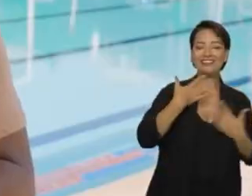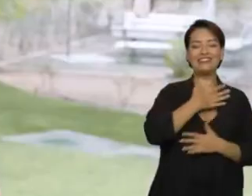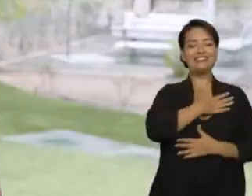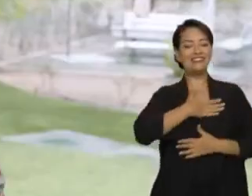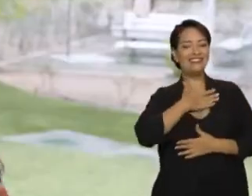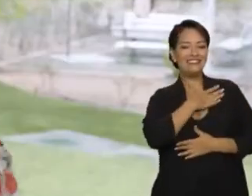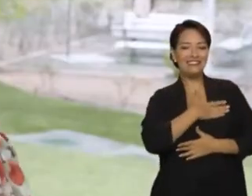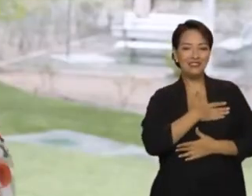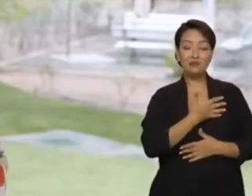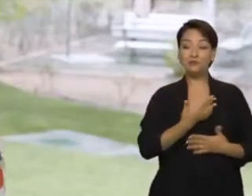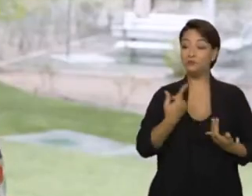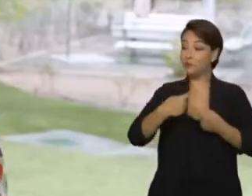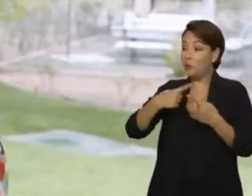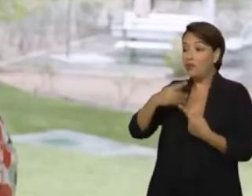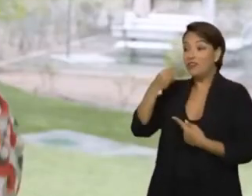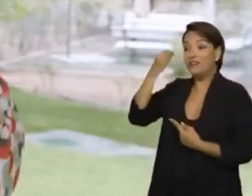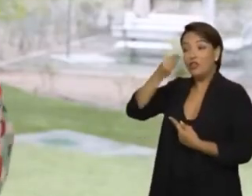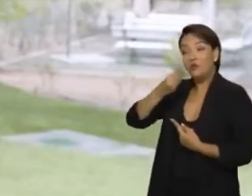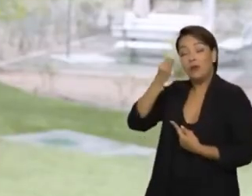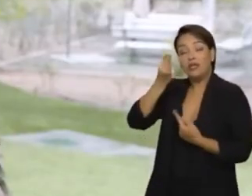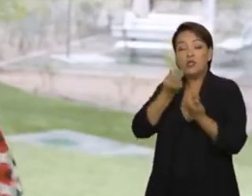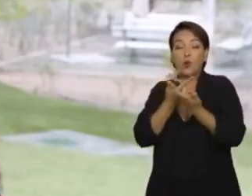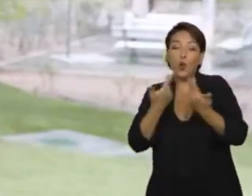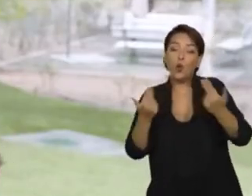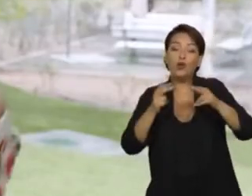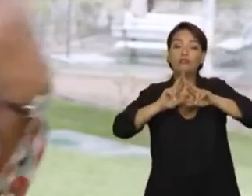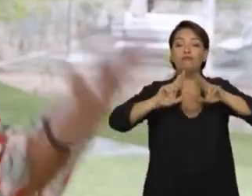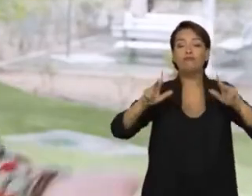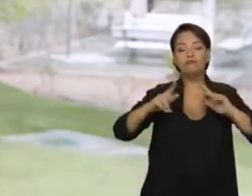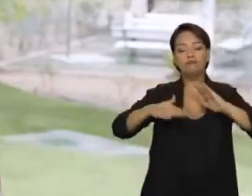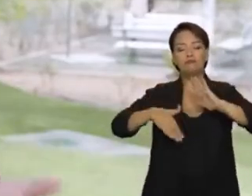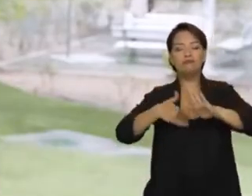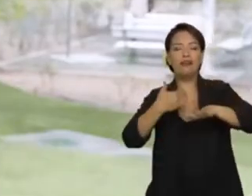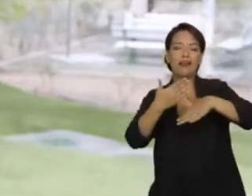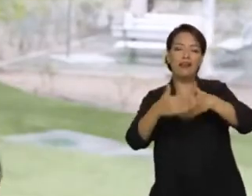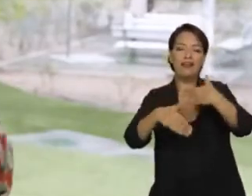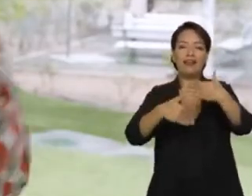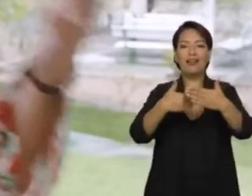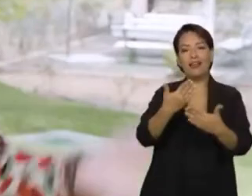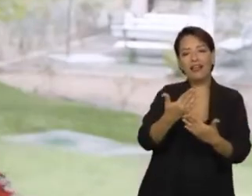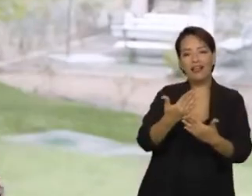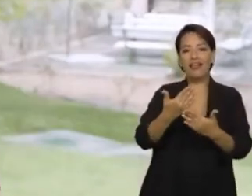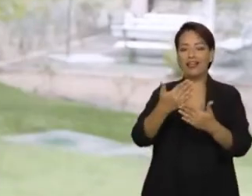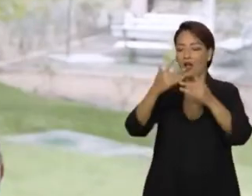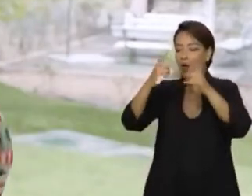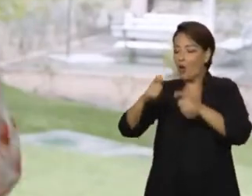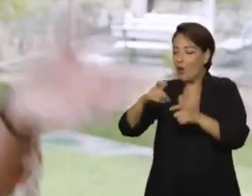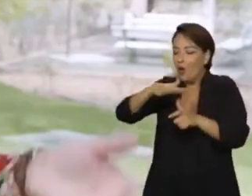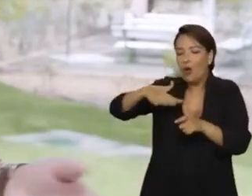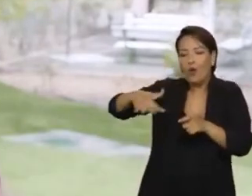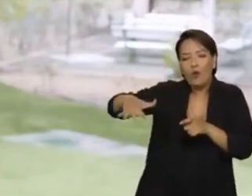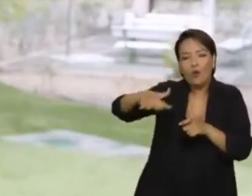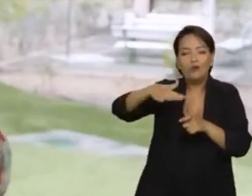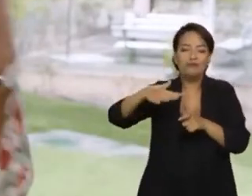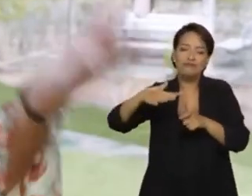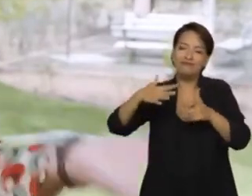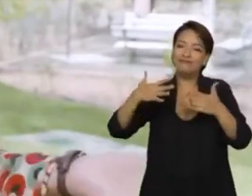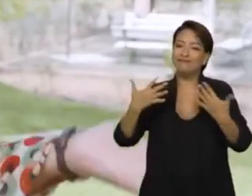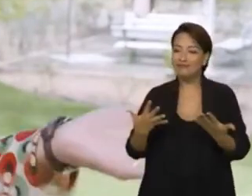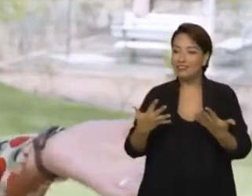As you live and experience other things, other situations, other territories, other places,